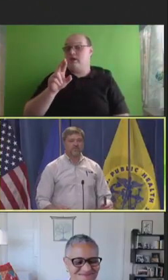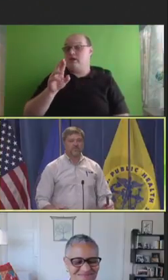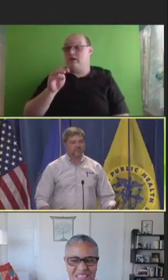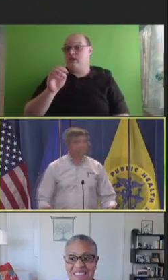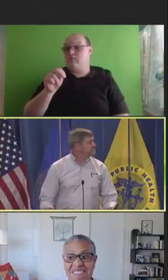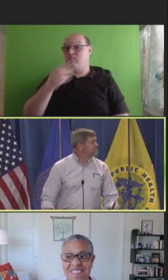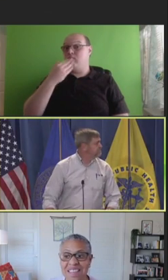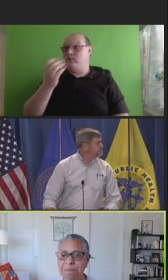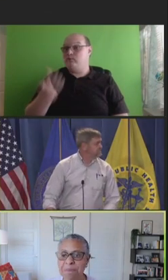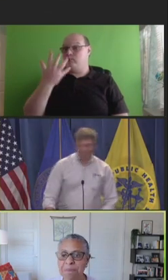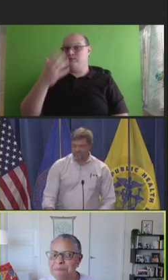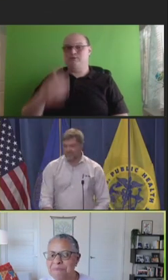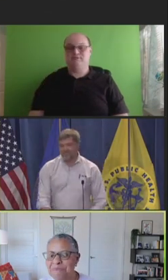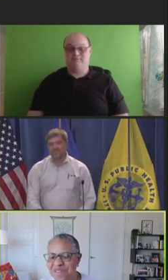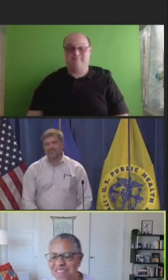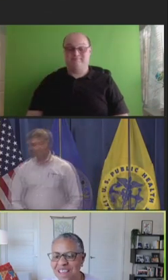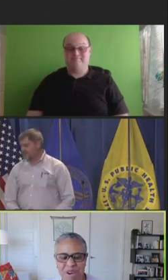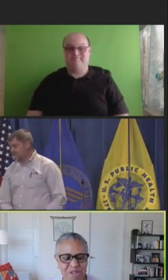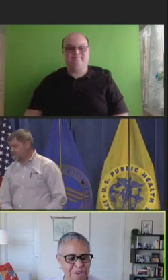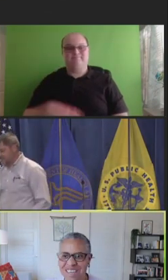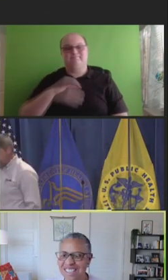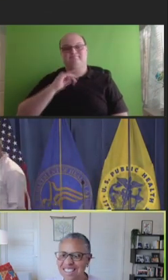Jewel Mullen: Thanks, Bob. Thank you.